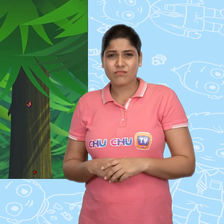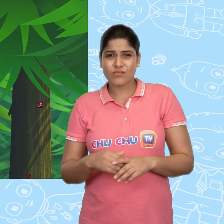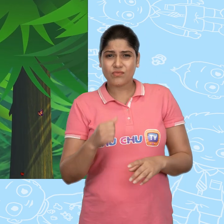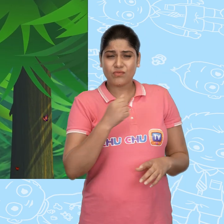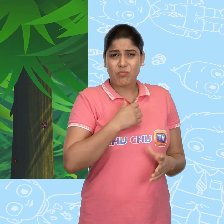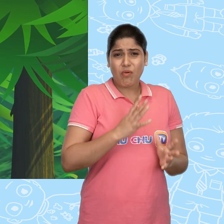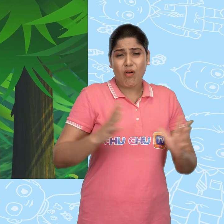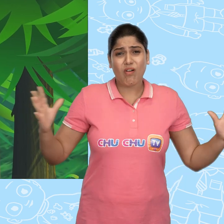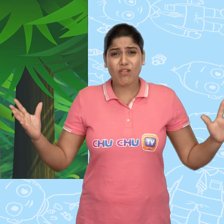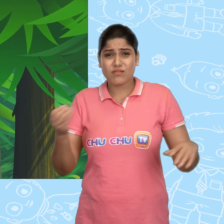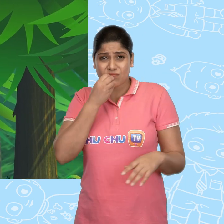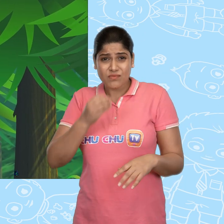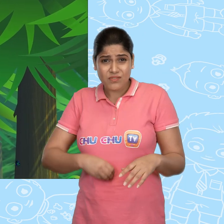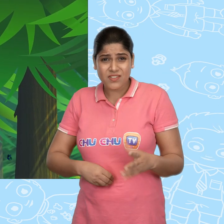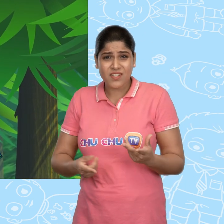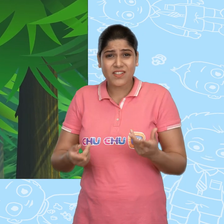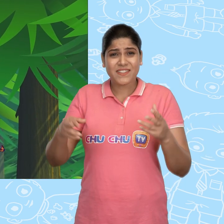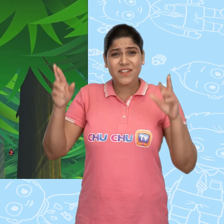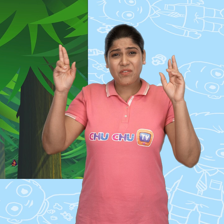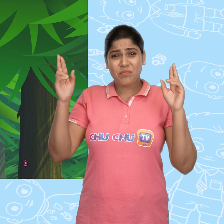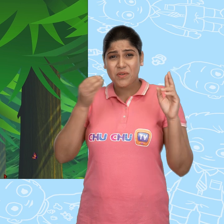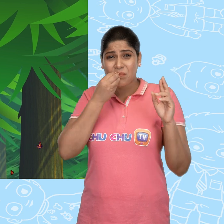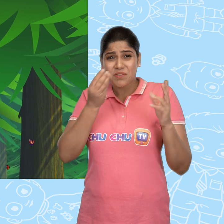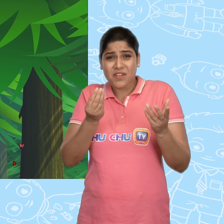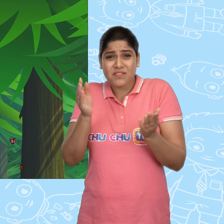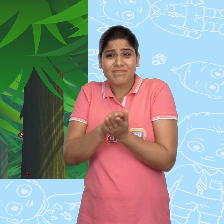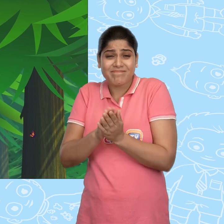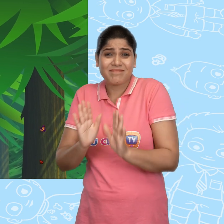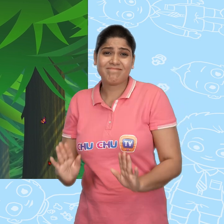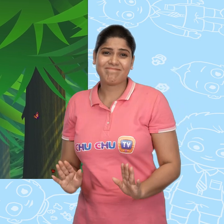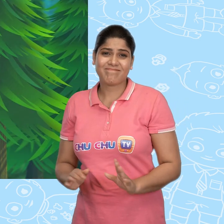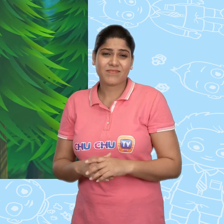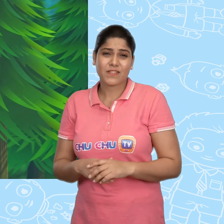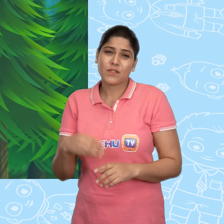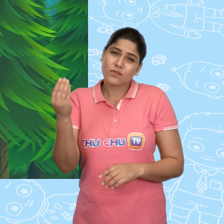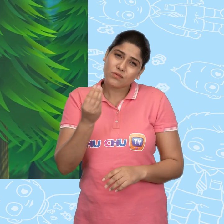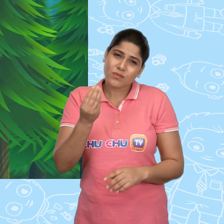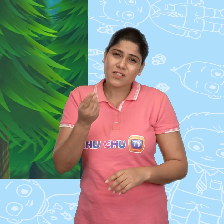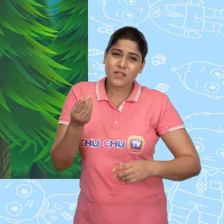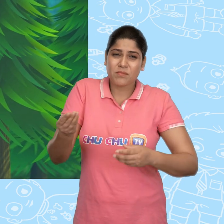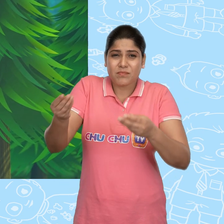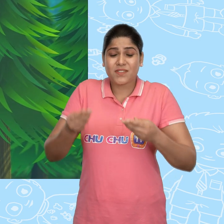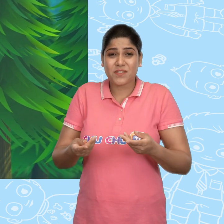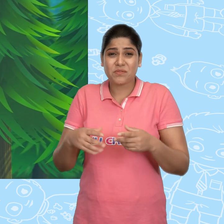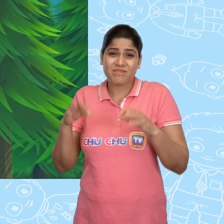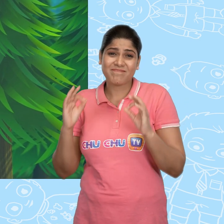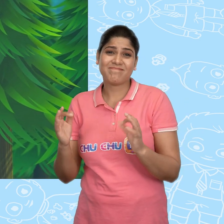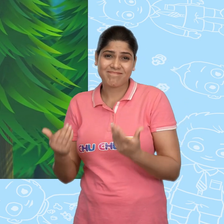I'm so hungry. I wish I had something to eat. Even a tiny crumb would be good.